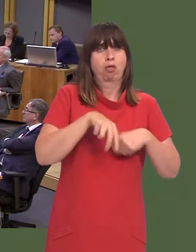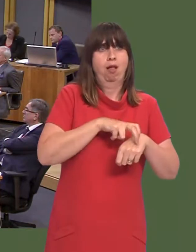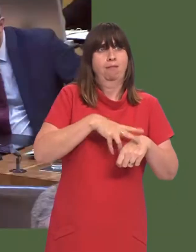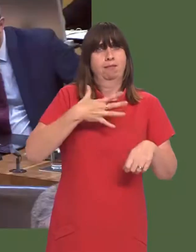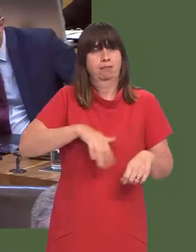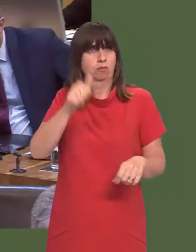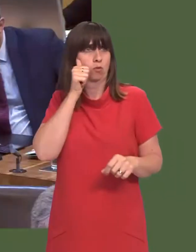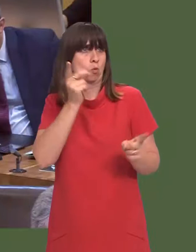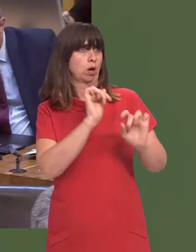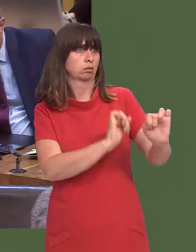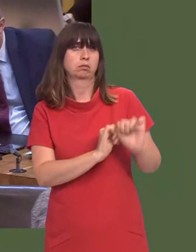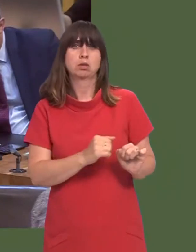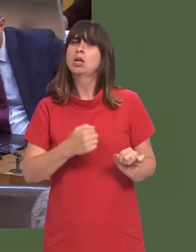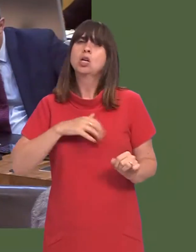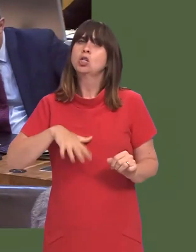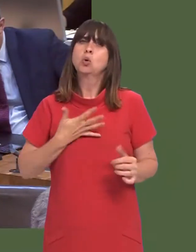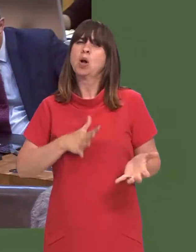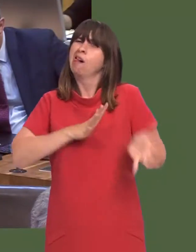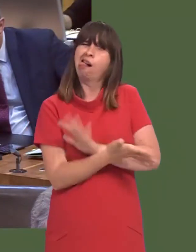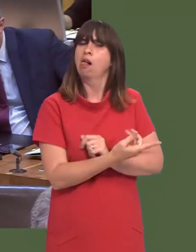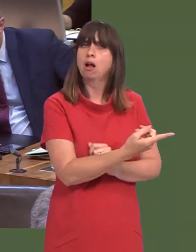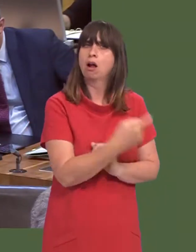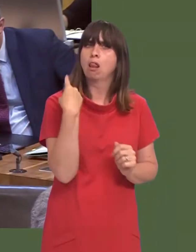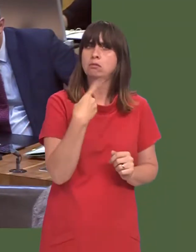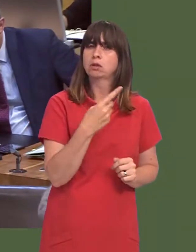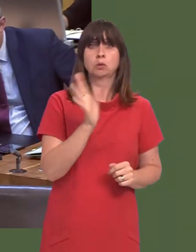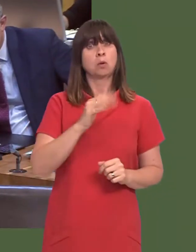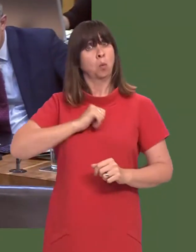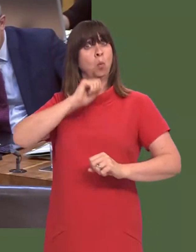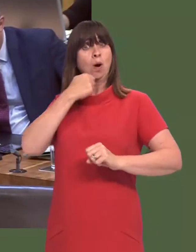We donít start from a position of trying to undermine the UK Government.